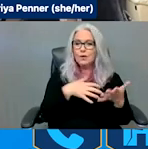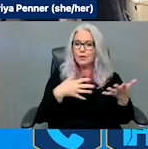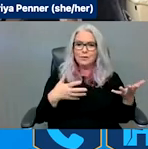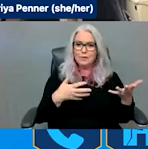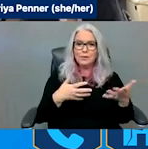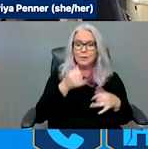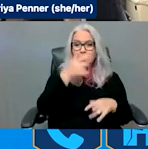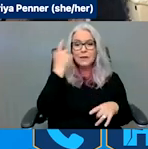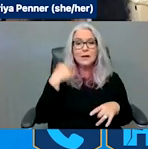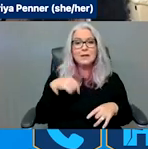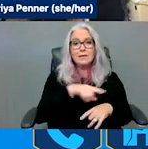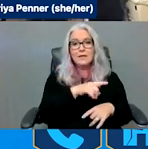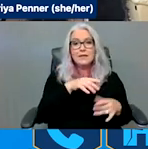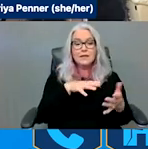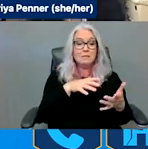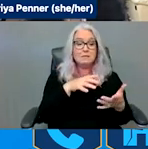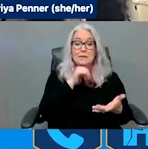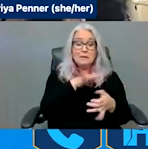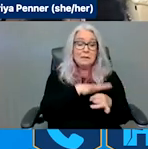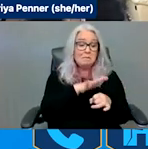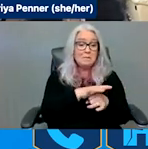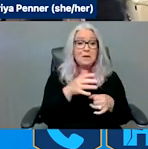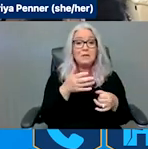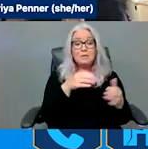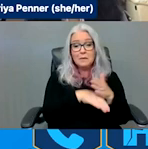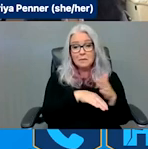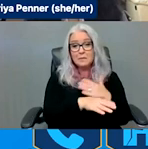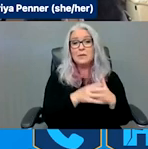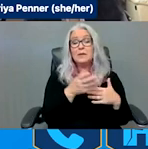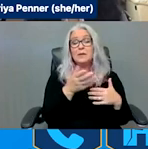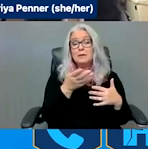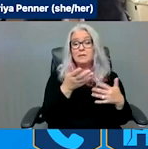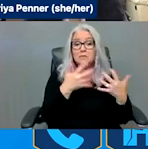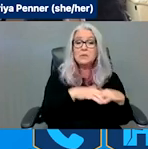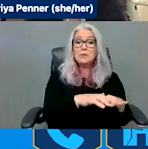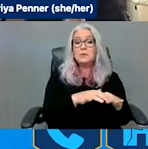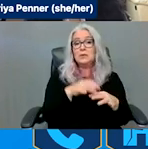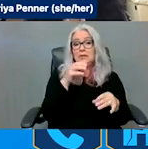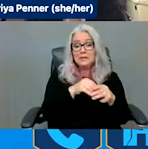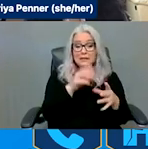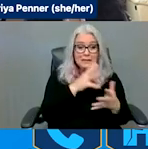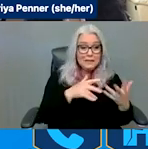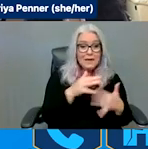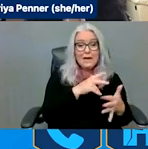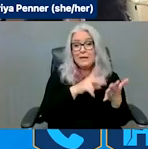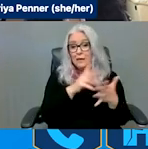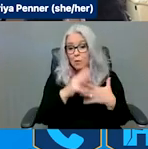to lack of access and inclusion in our society and our programs and our services and our systems. And that is